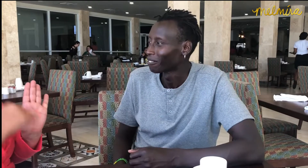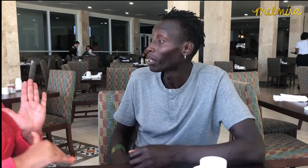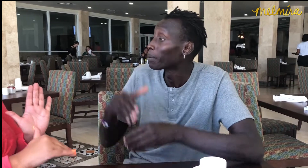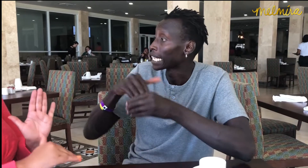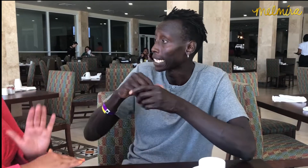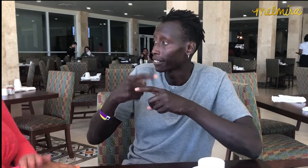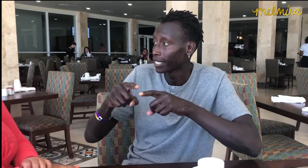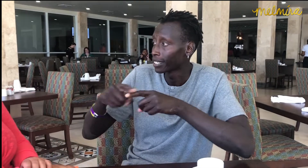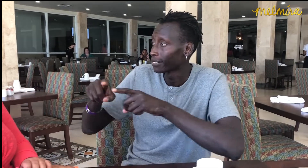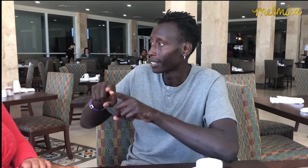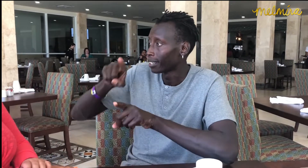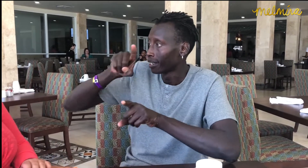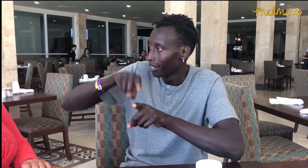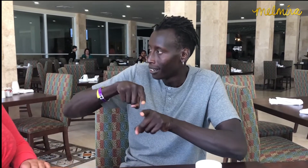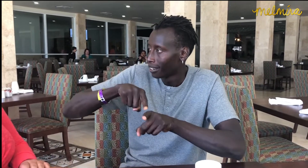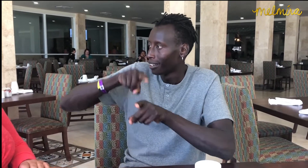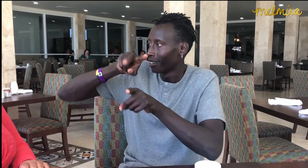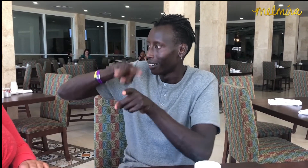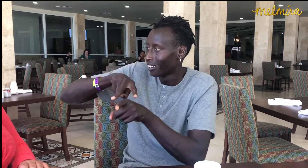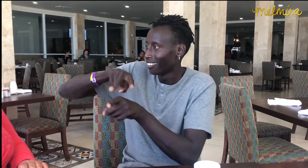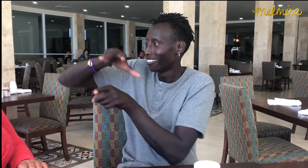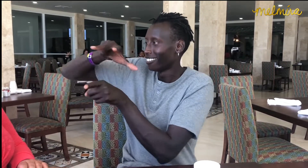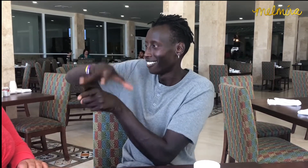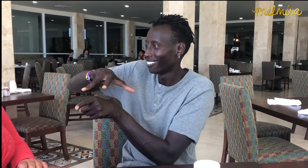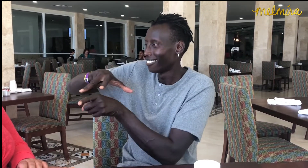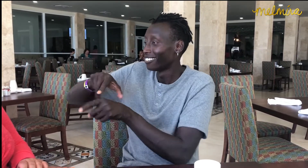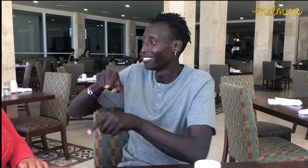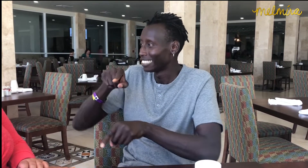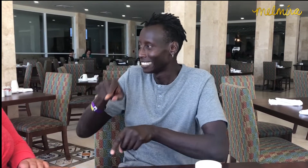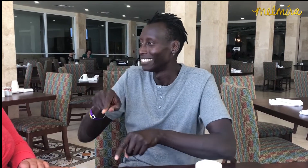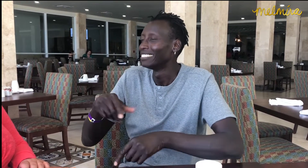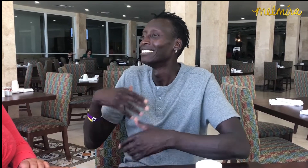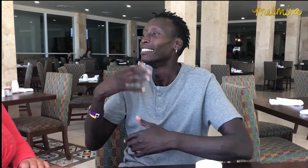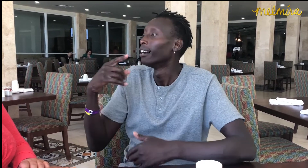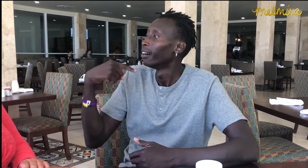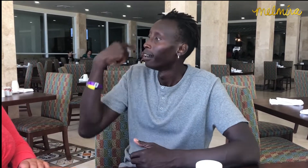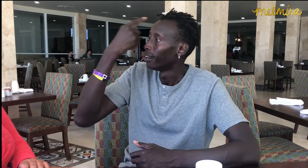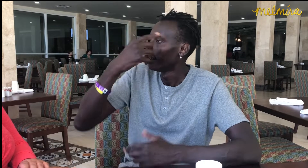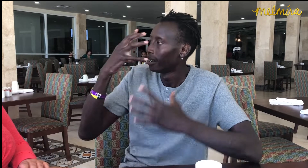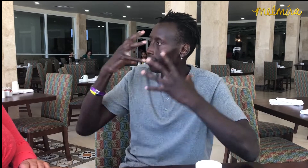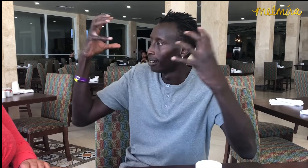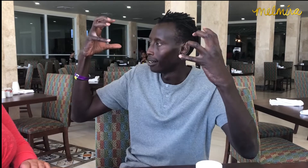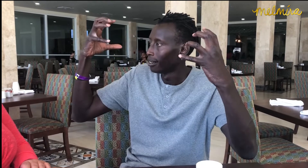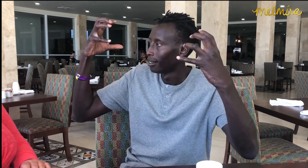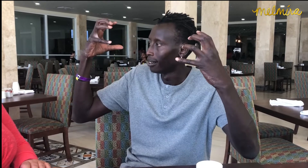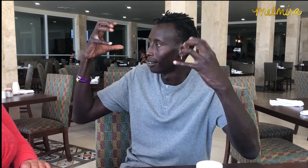with three strands. You can tell by the face structure when they have Ebola.